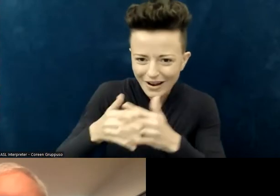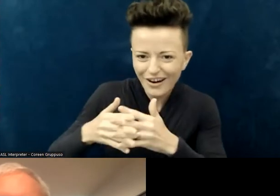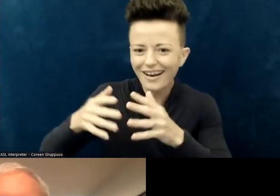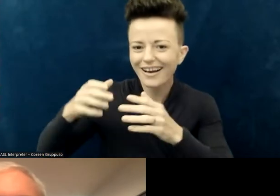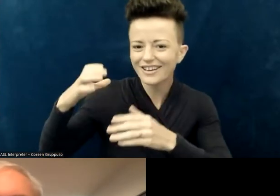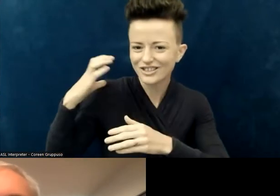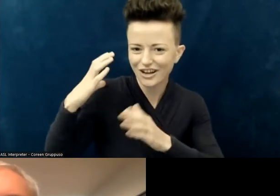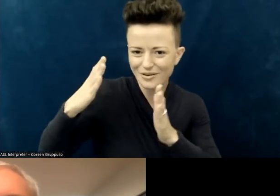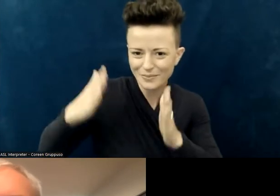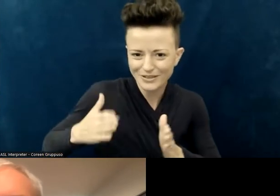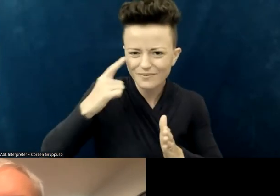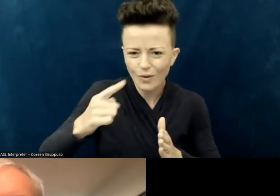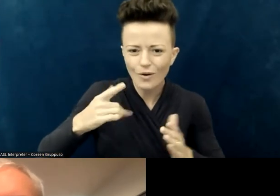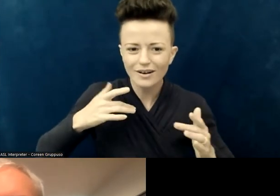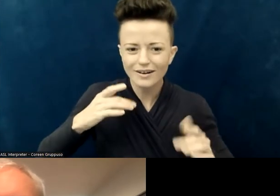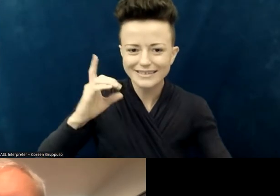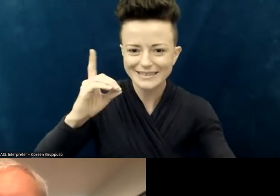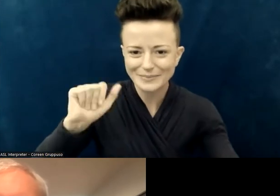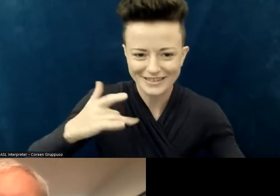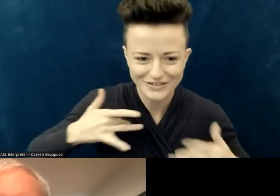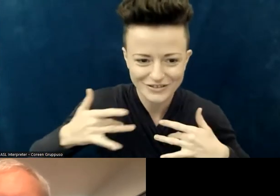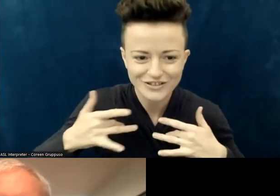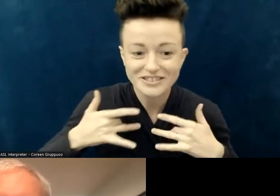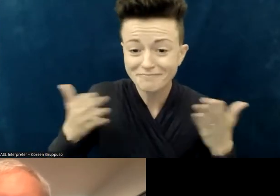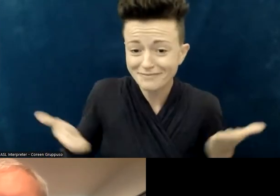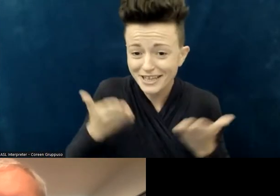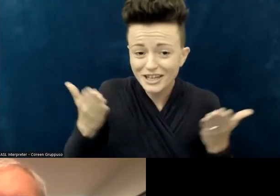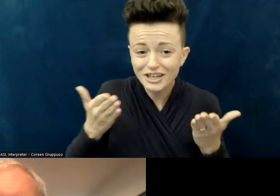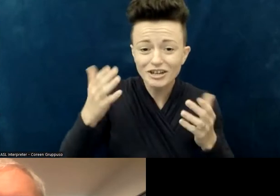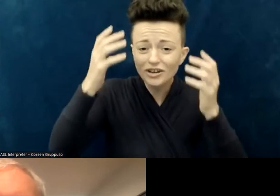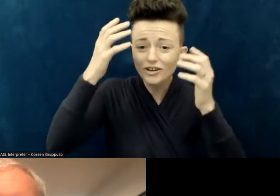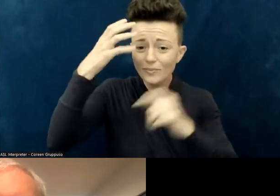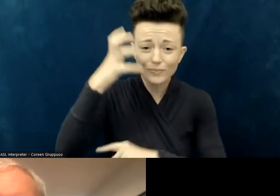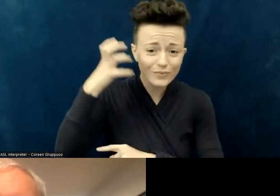and bluish-green eyes, and I'm sitting in my office at the Christian Reformed Church in North America.